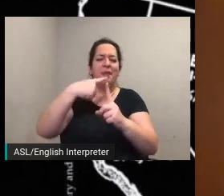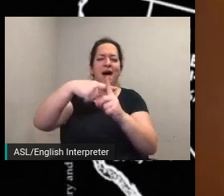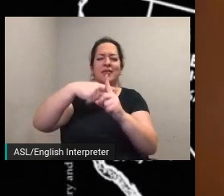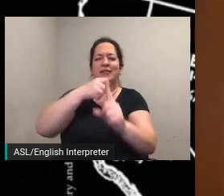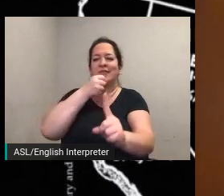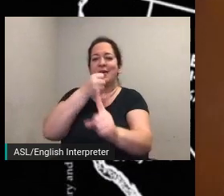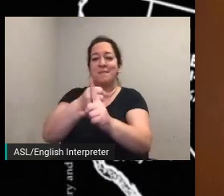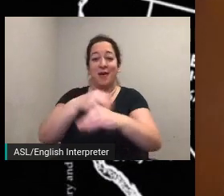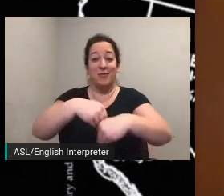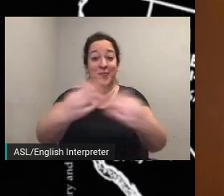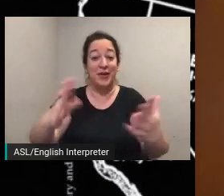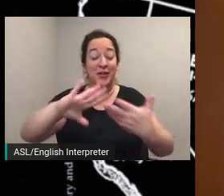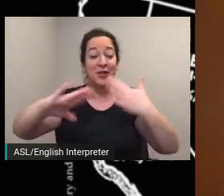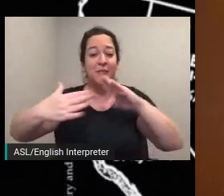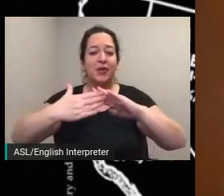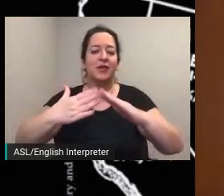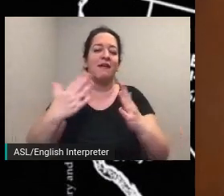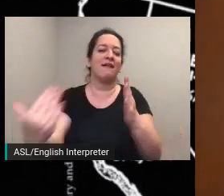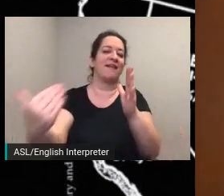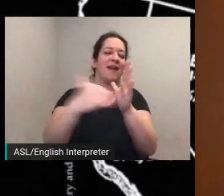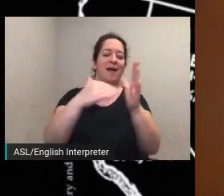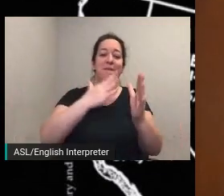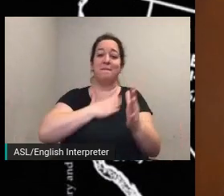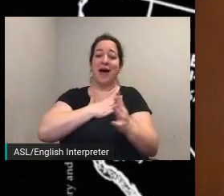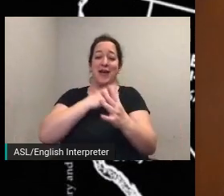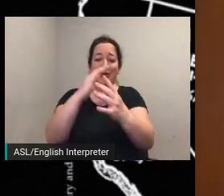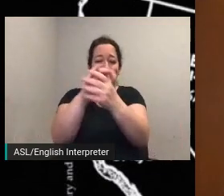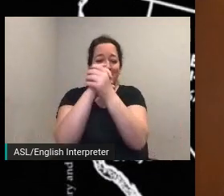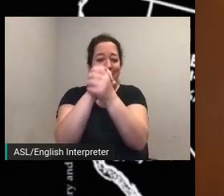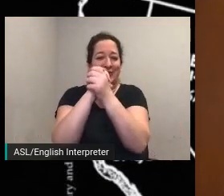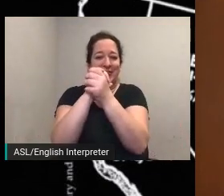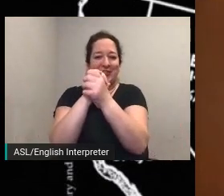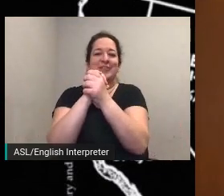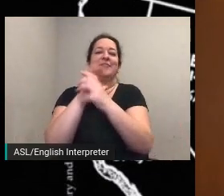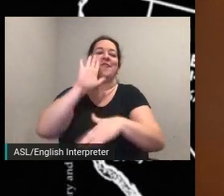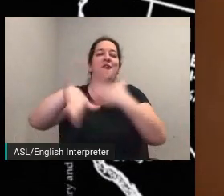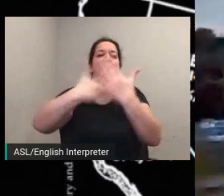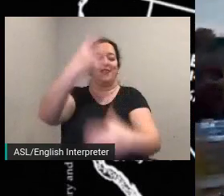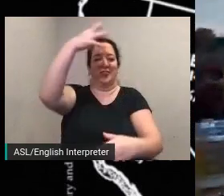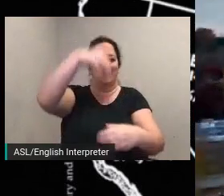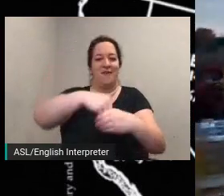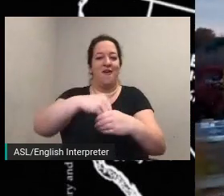congratulations to all involved in this most important